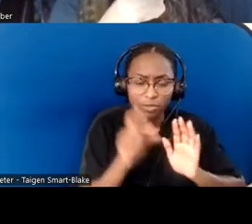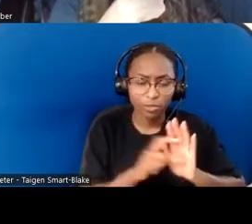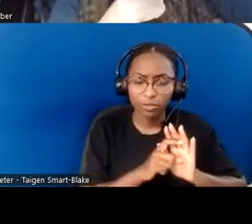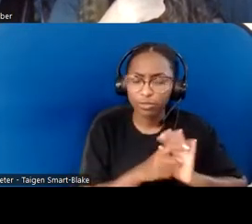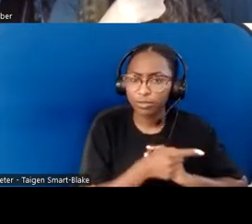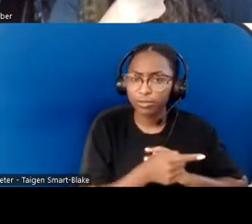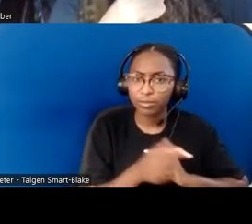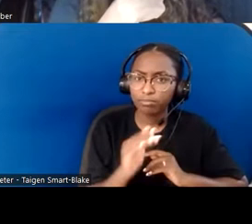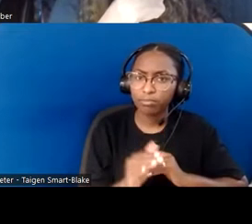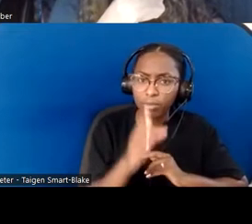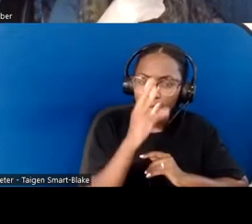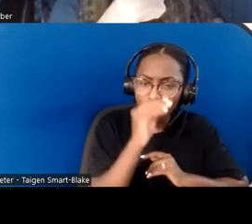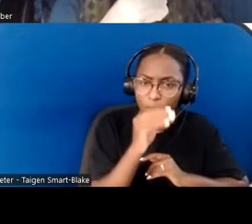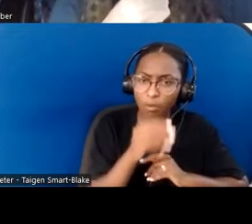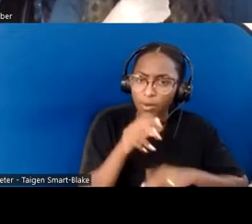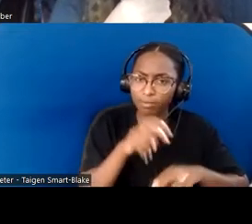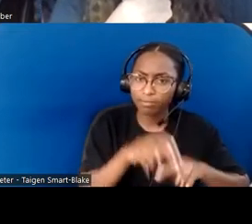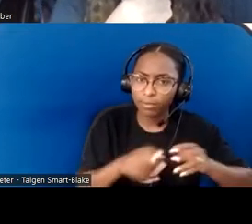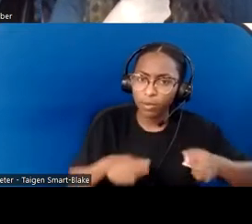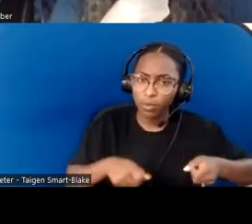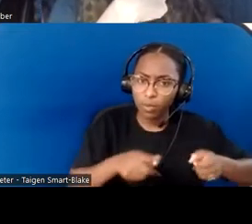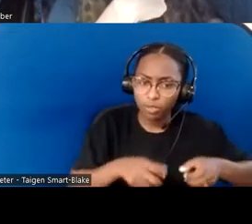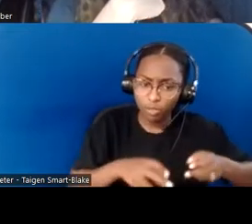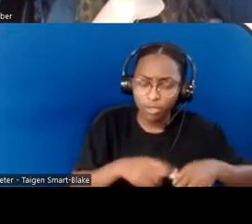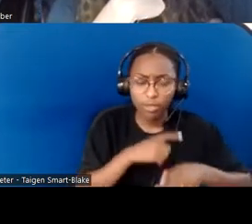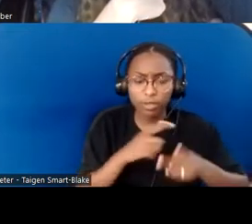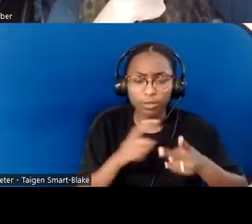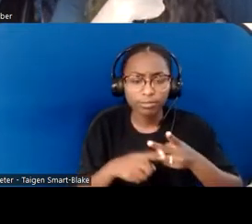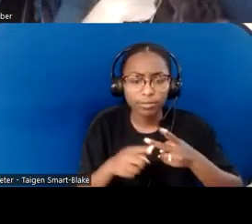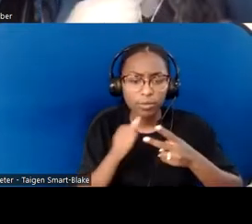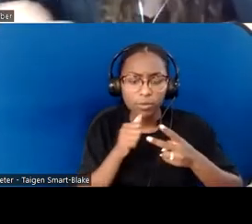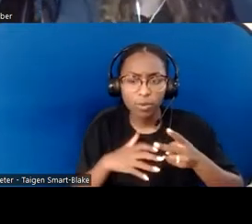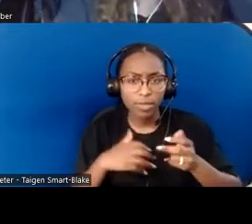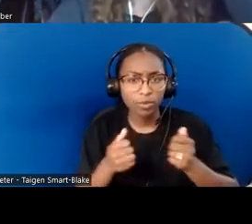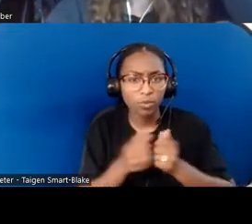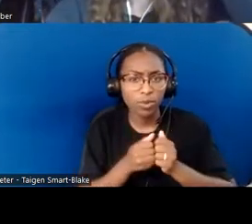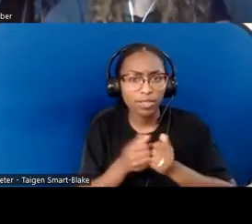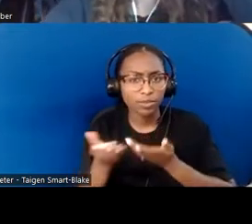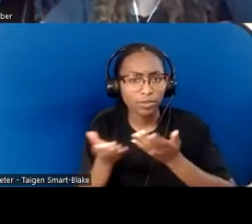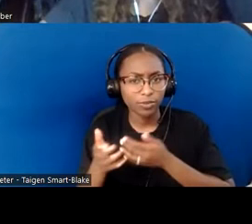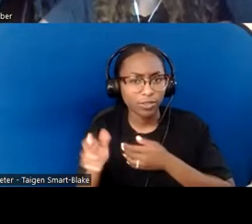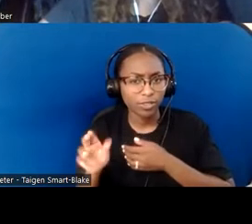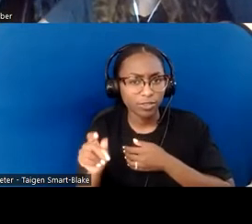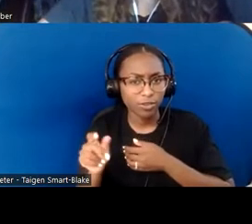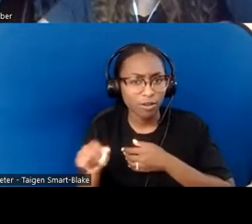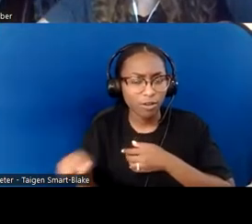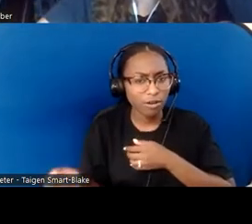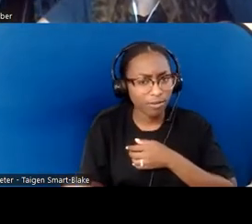As you're meeting with the team— I say this from total experience— close each session by identifying